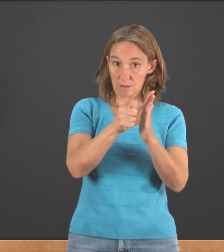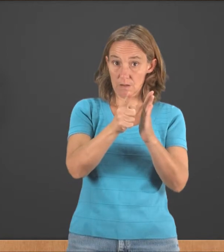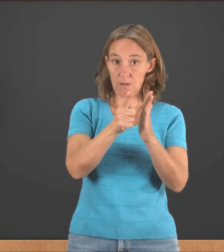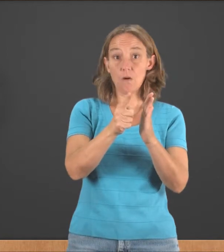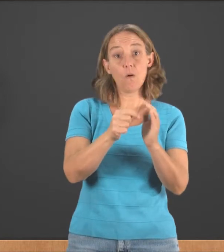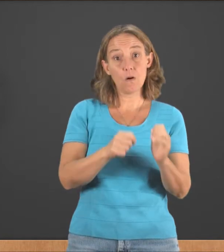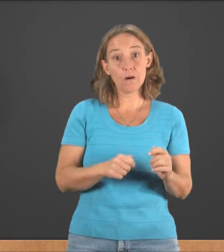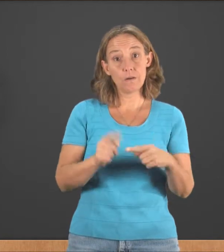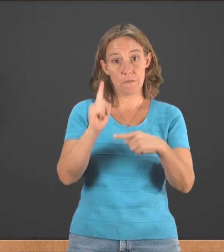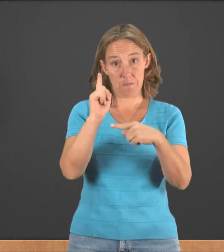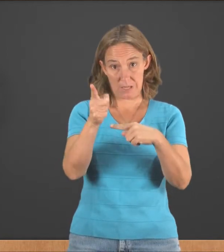Or